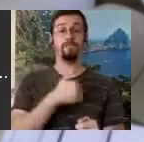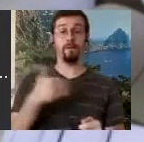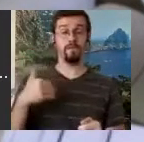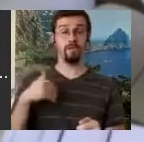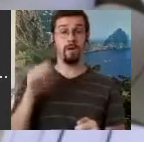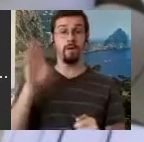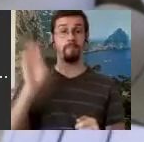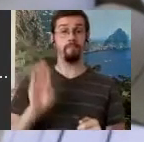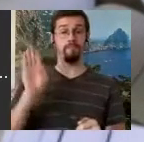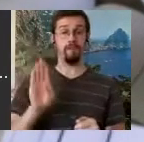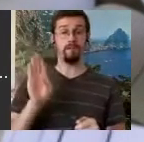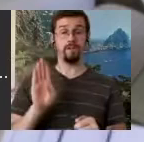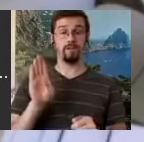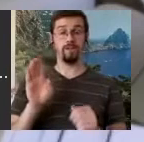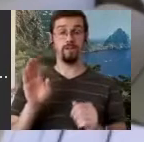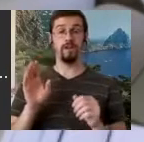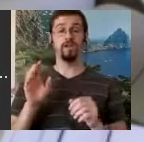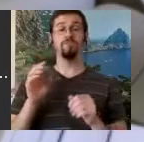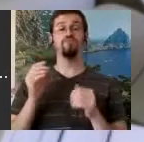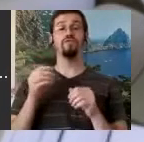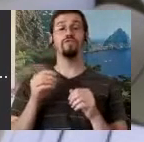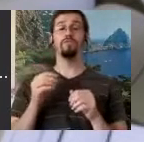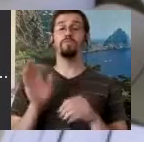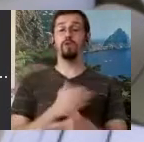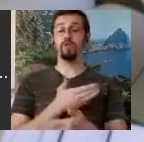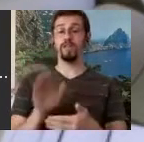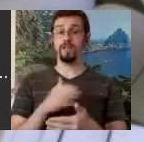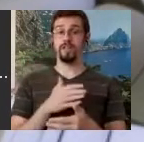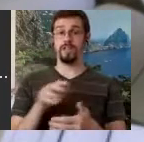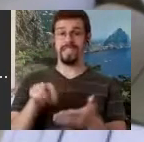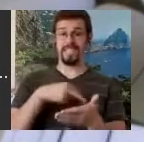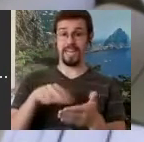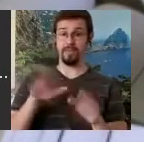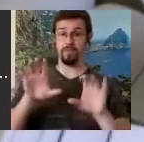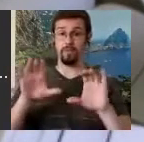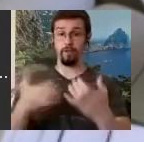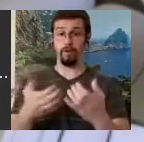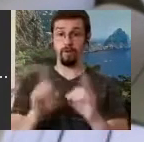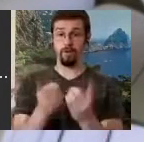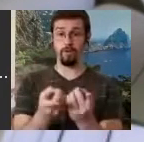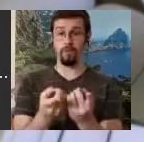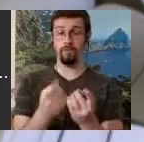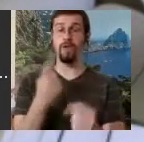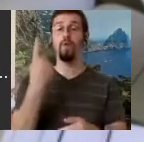in the dance department one of my DanceWriting students actually traveled to